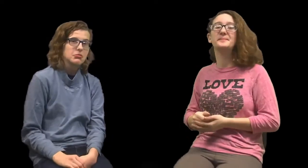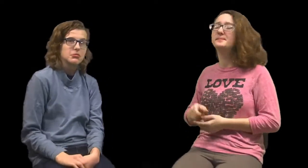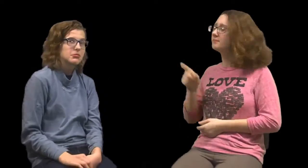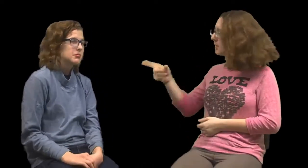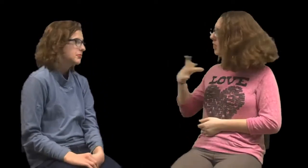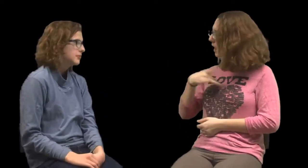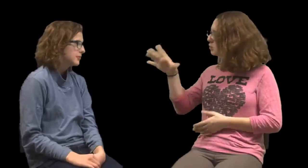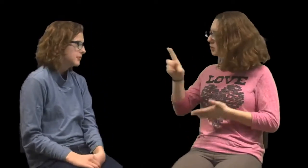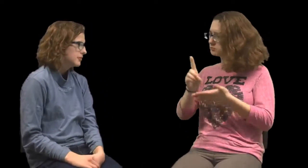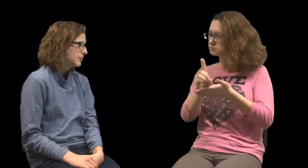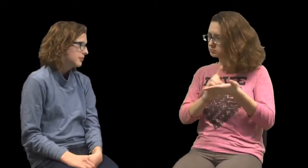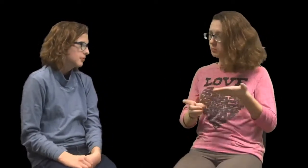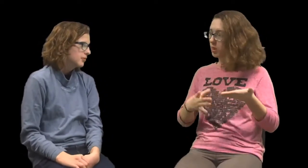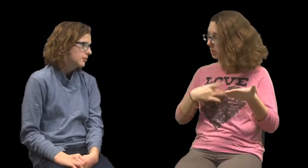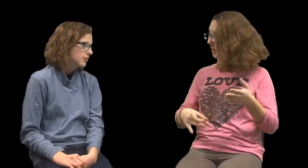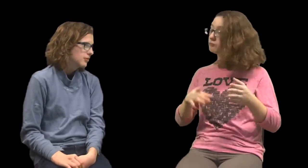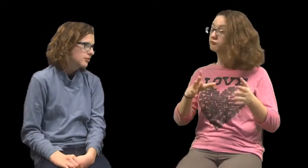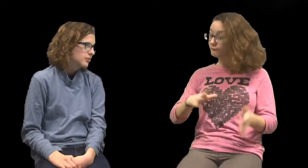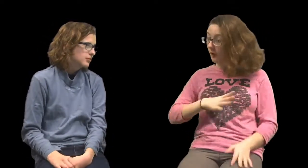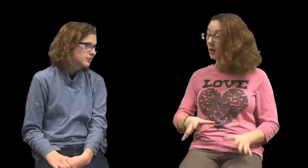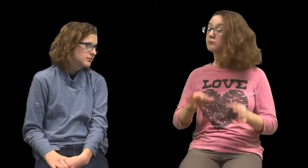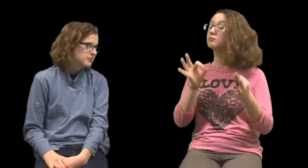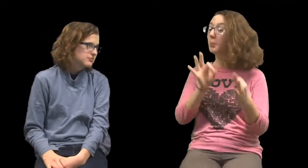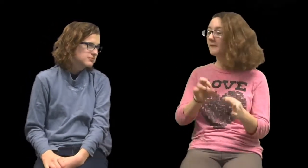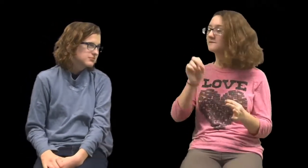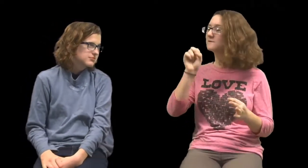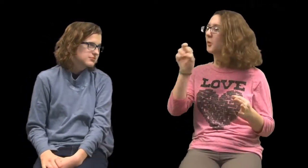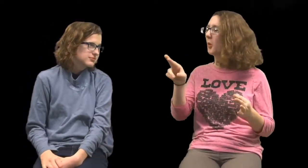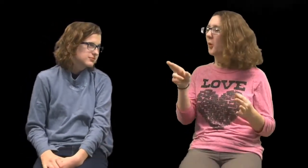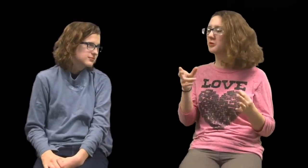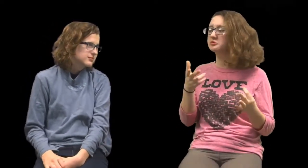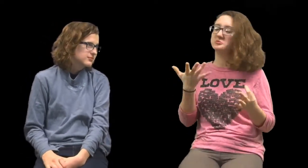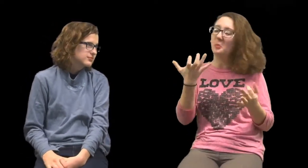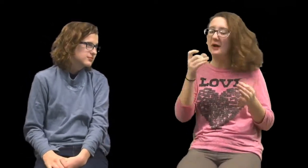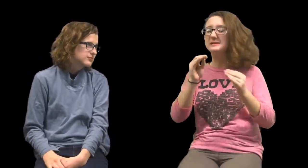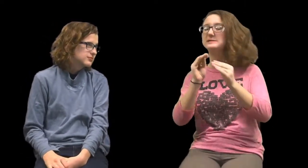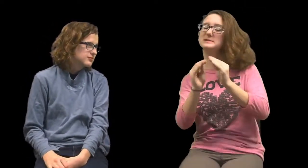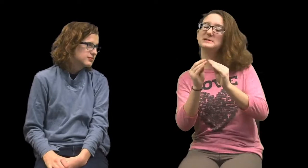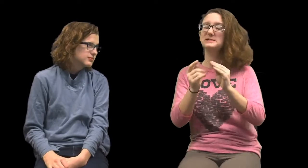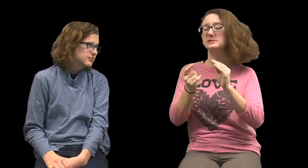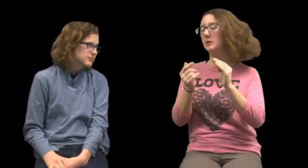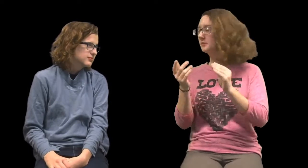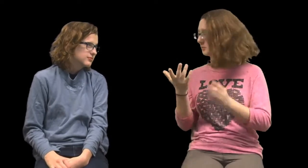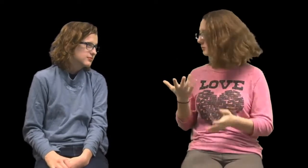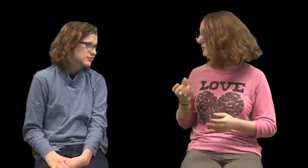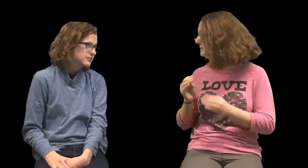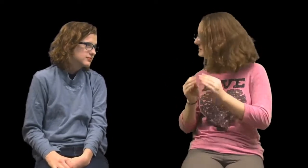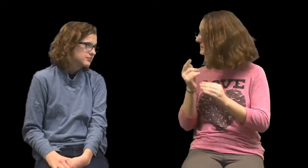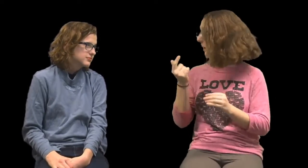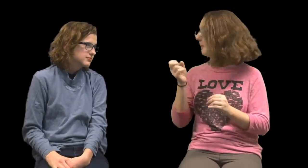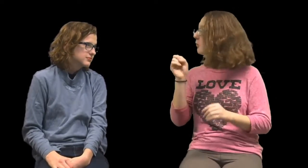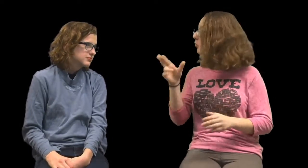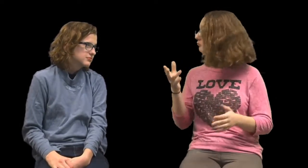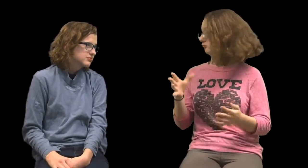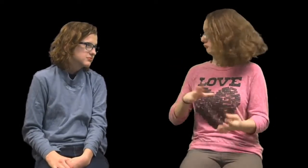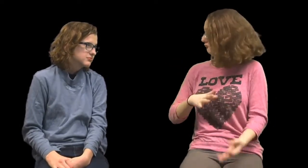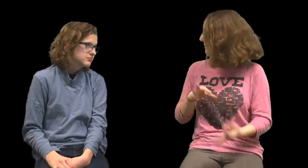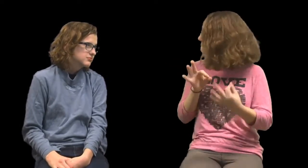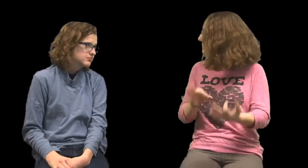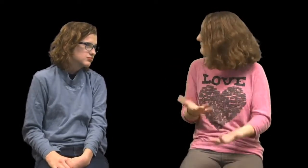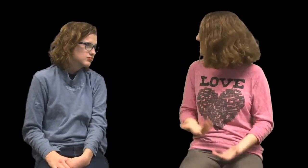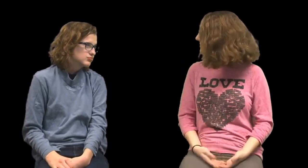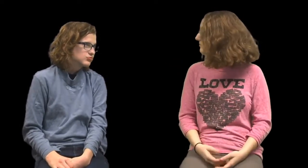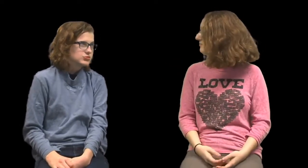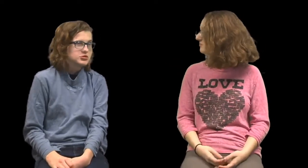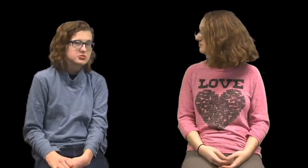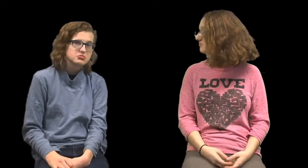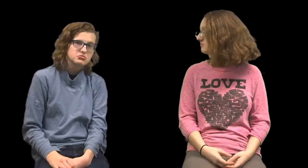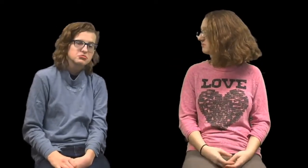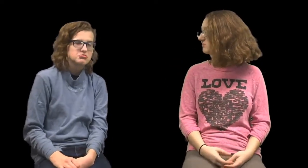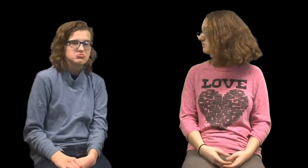If you had more time would you continue to work on it, or did you like how it turned out?